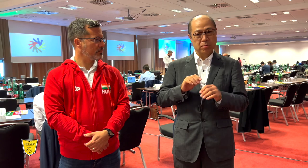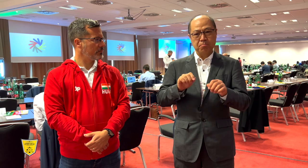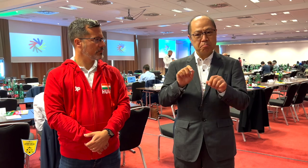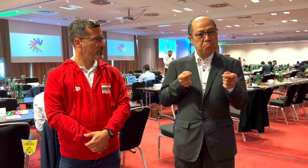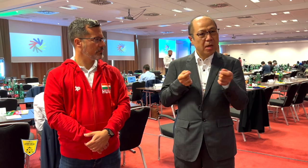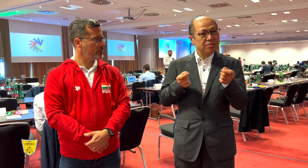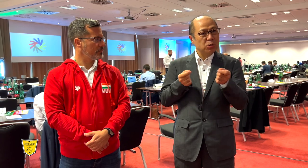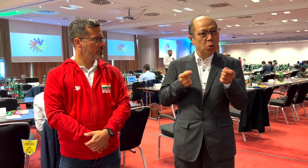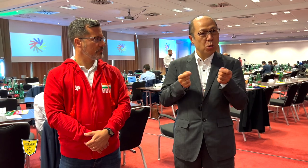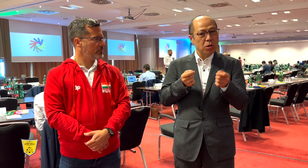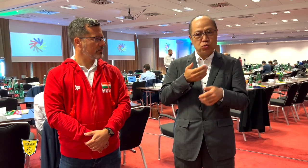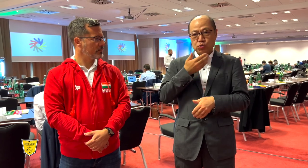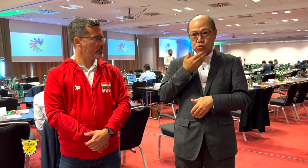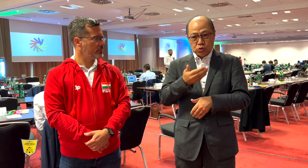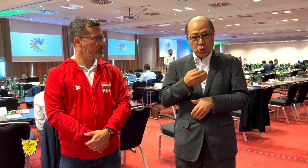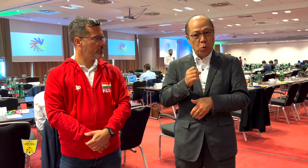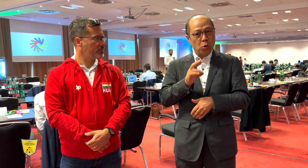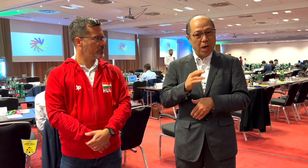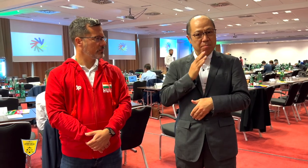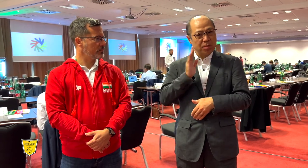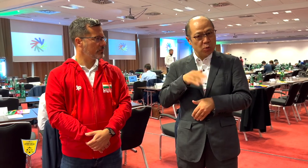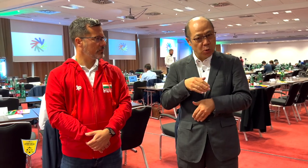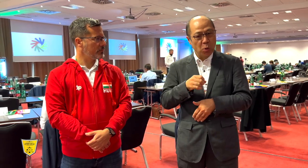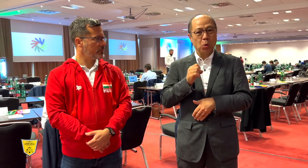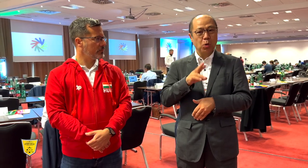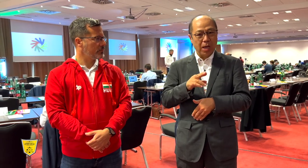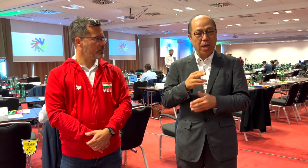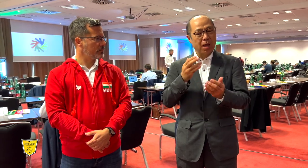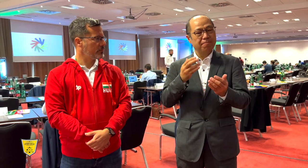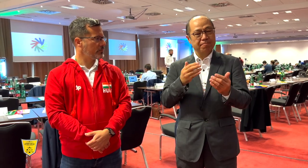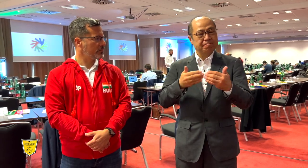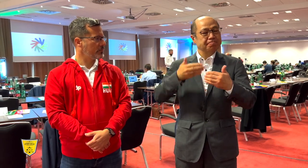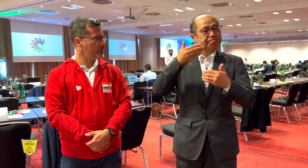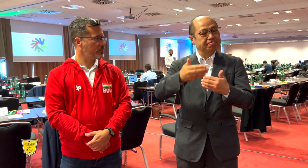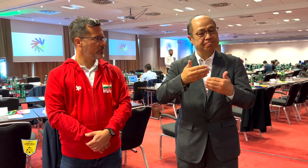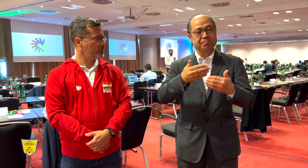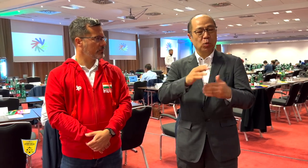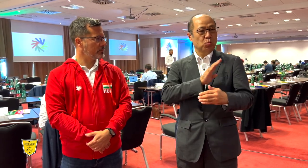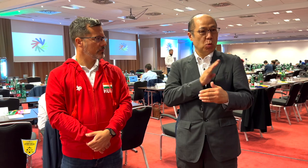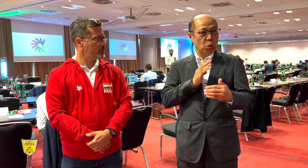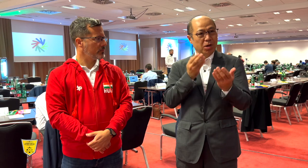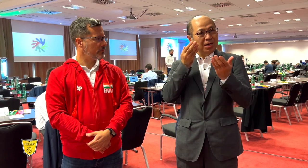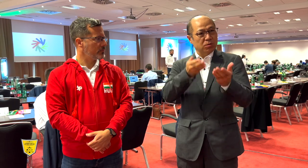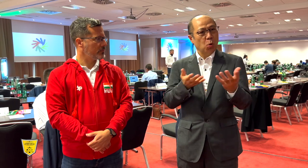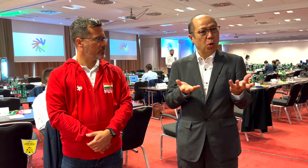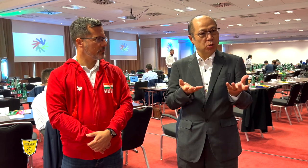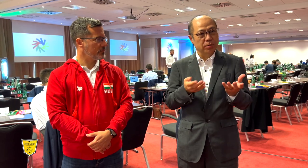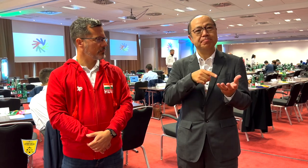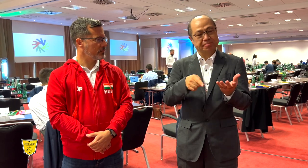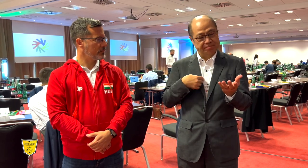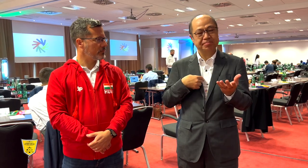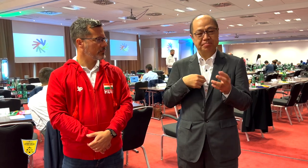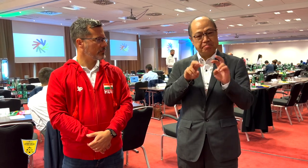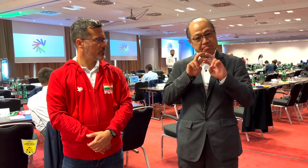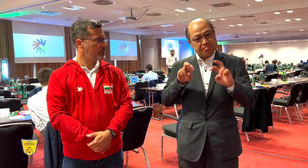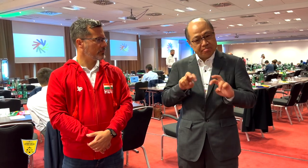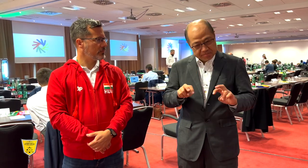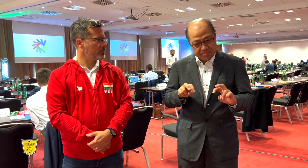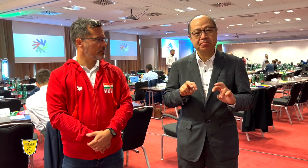Executive Board, was it good or bad? We are responsible to bring forth recommendations based on the outcomes